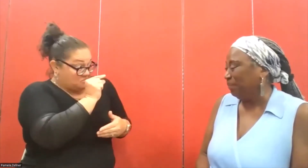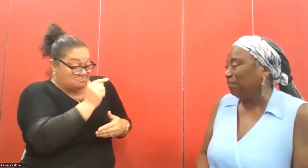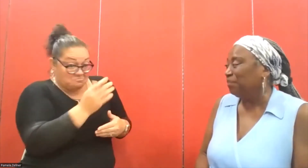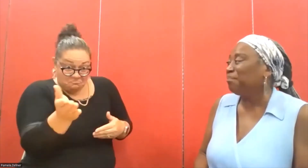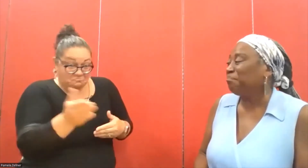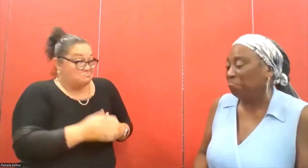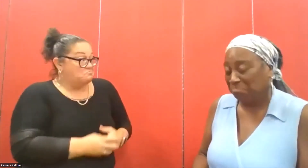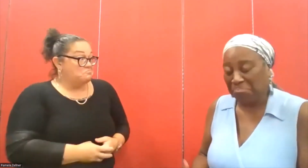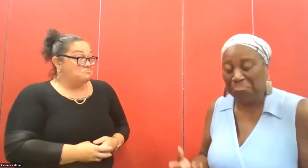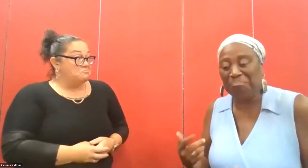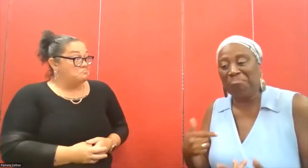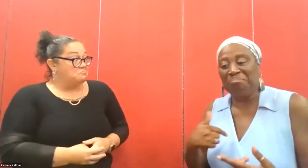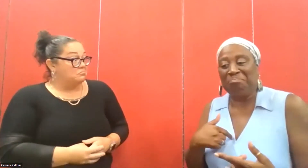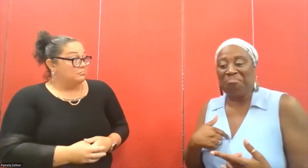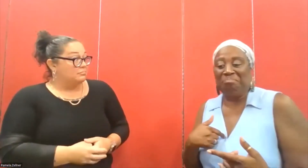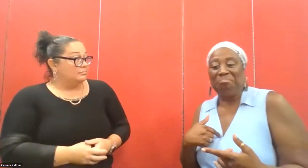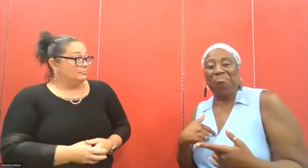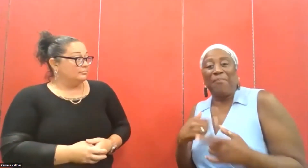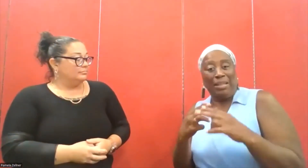Is there something that you want to tell people about yourself?